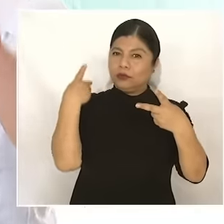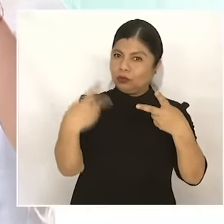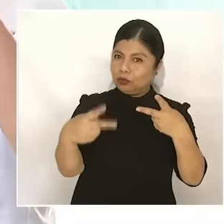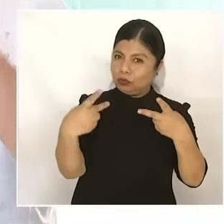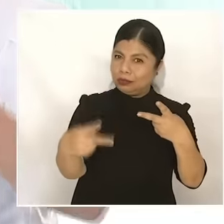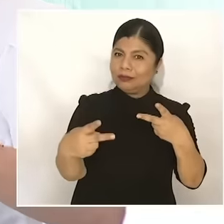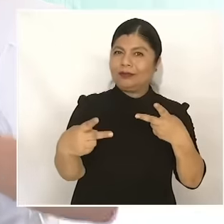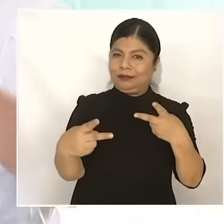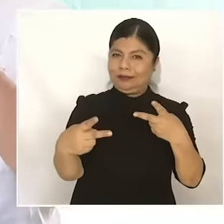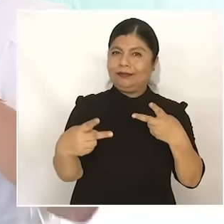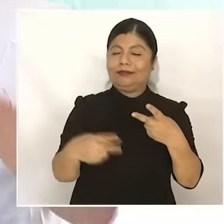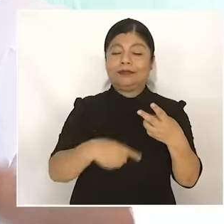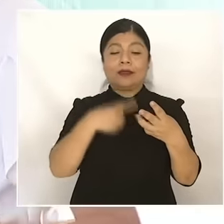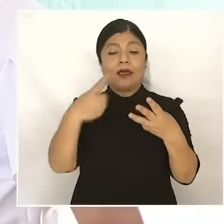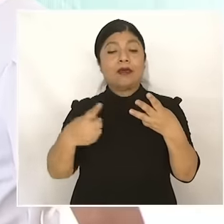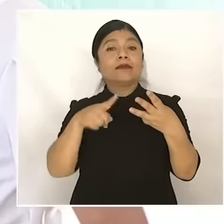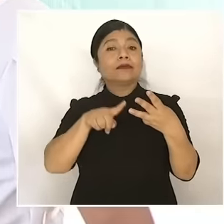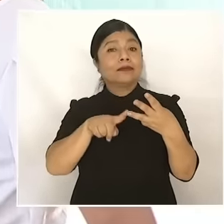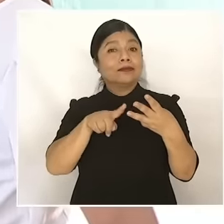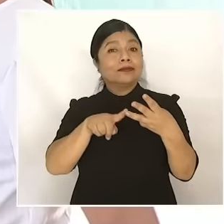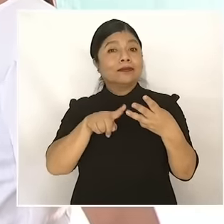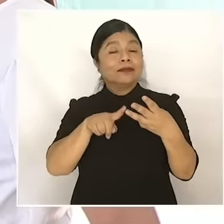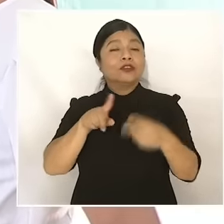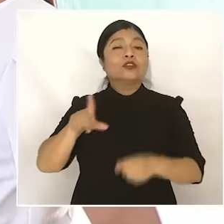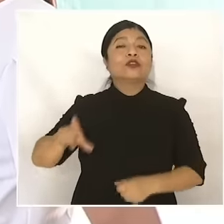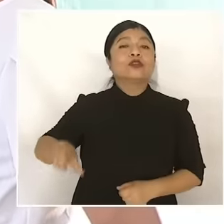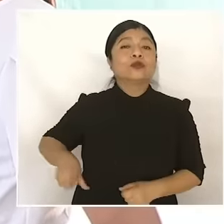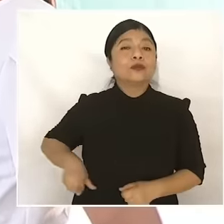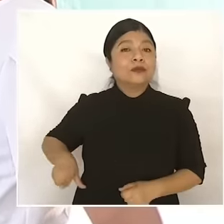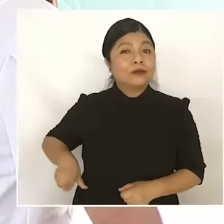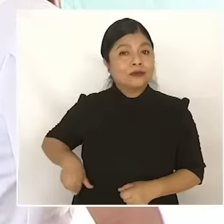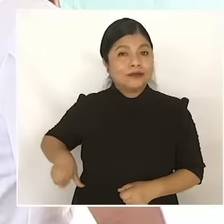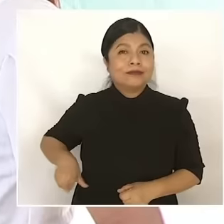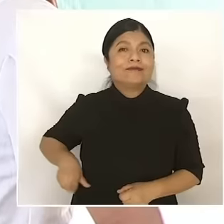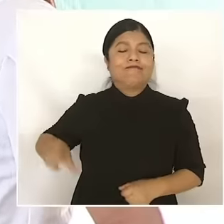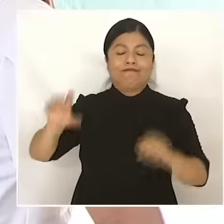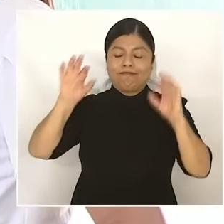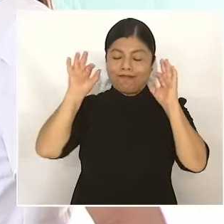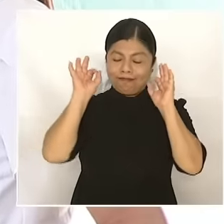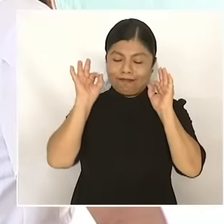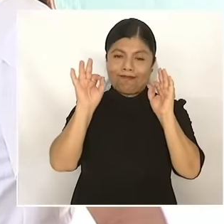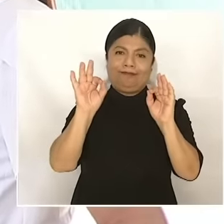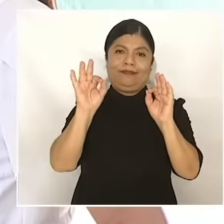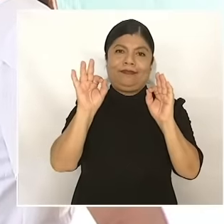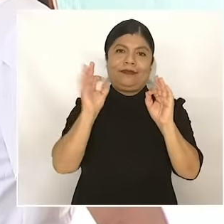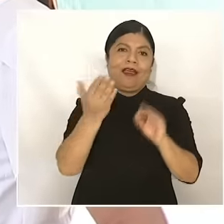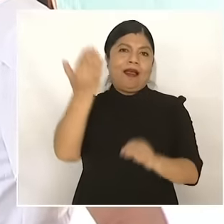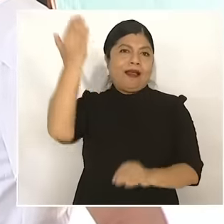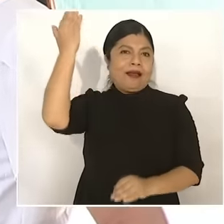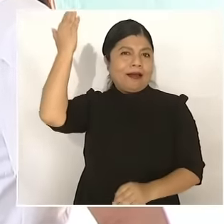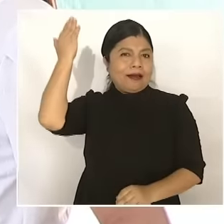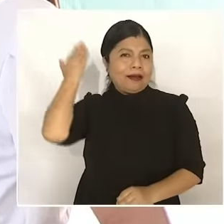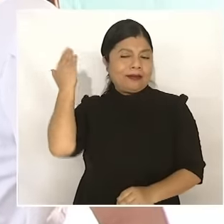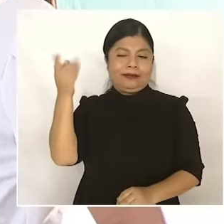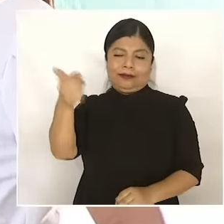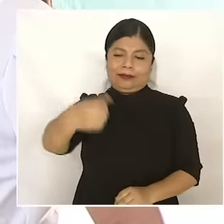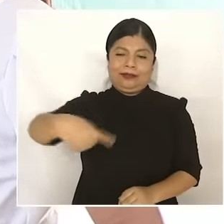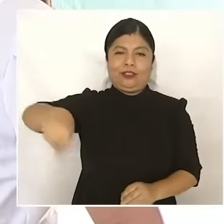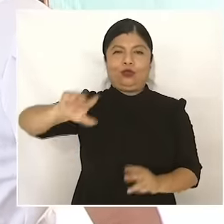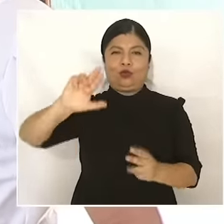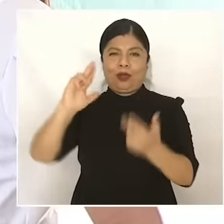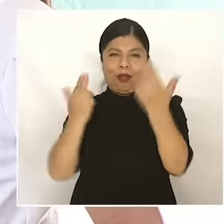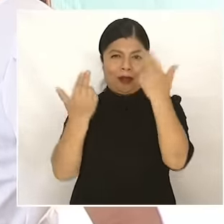governing that is also based on it. That is part of Mexican humanism and I say that there are at least